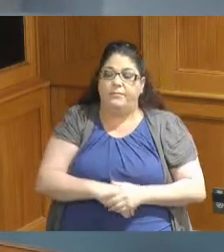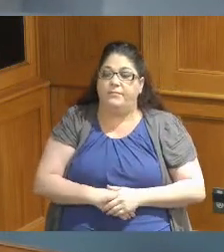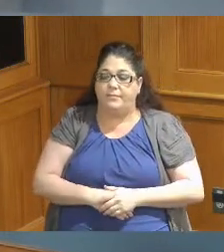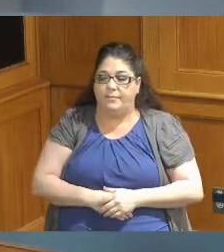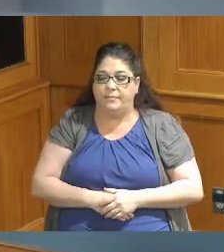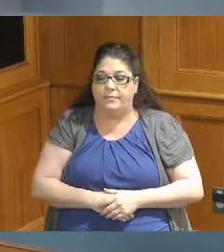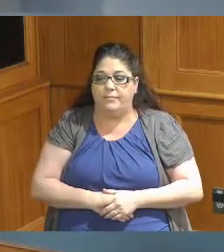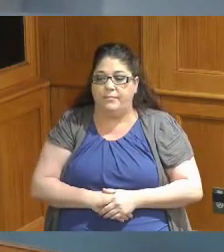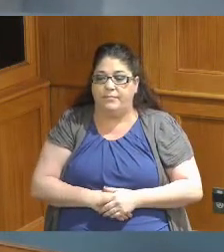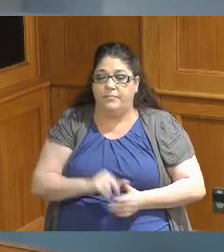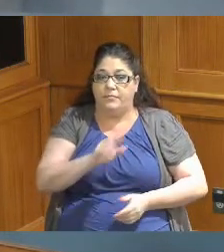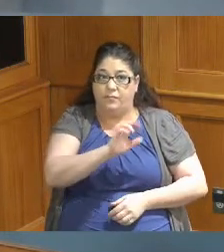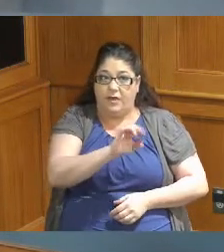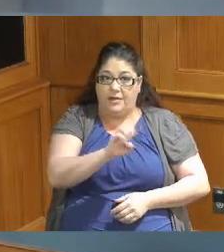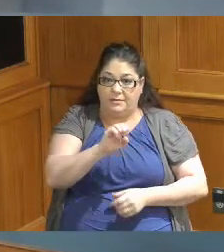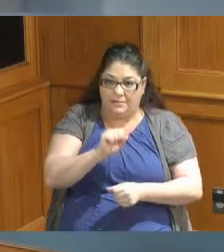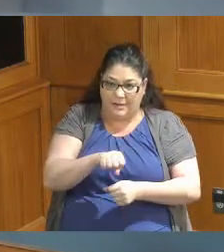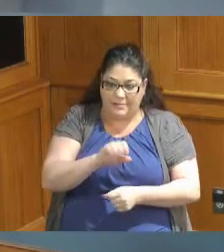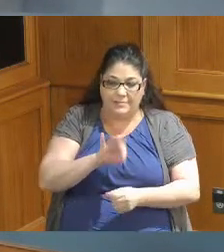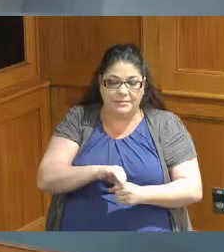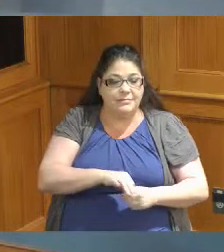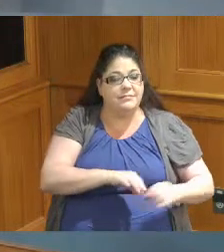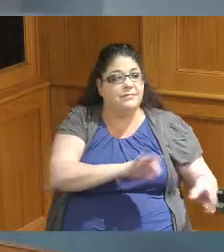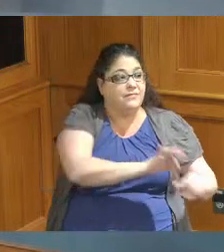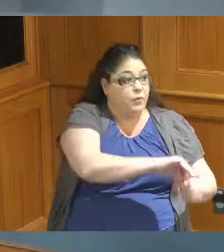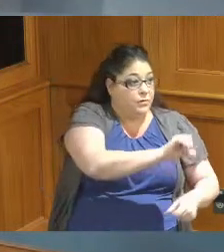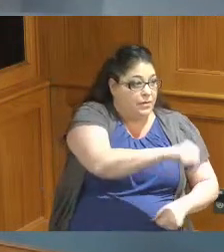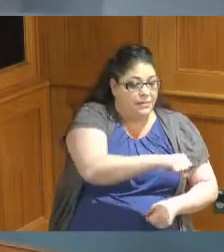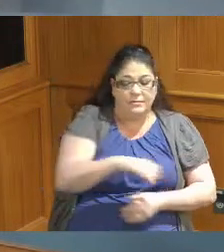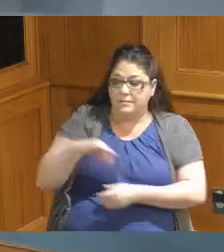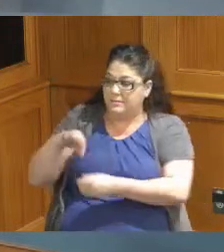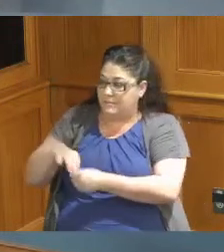Commissioner Reece yes Commissioner Driehaus yes Commissioner Summerow Dumas yes